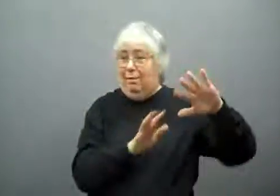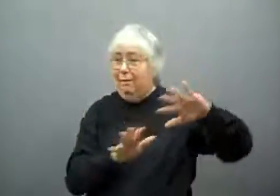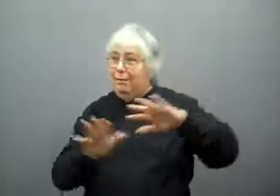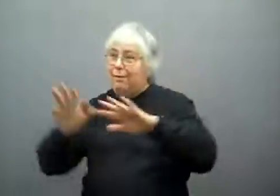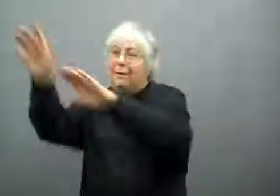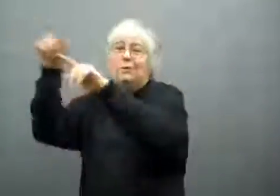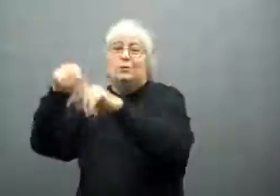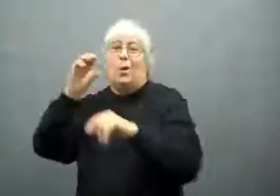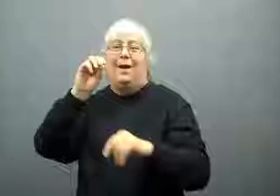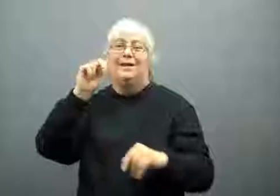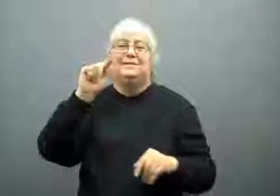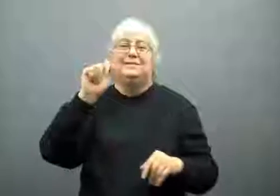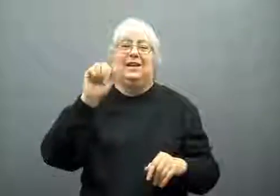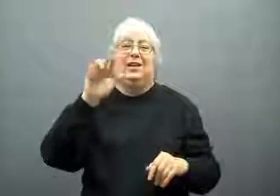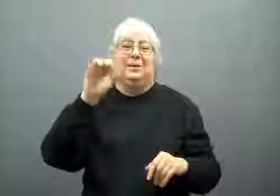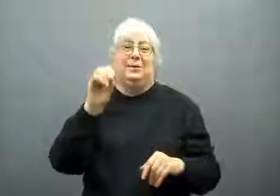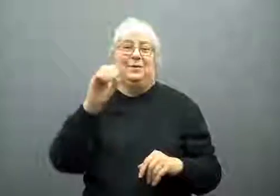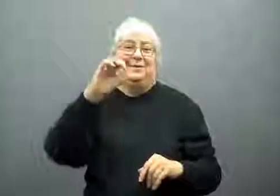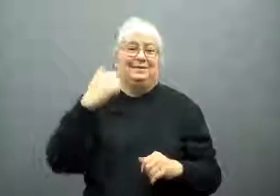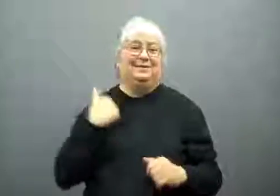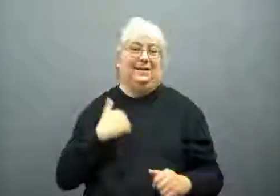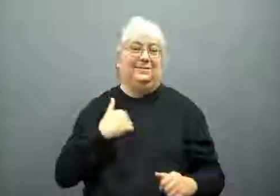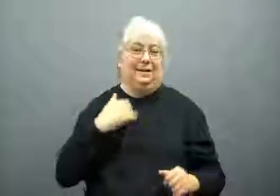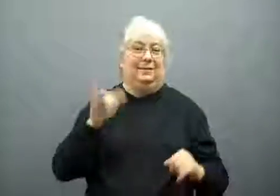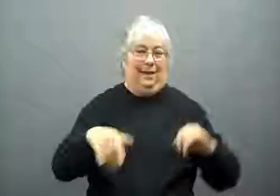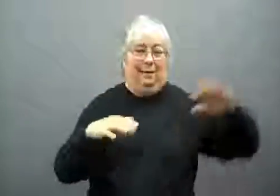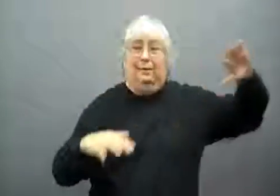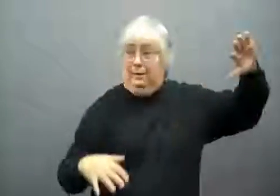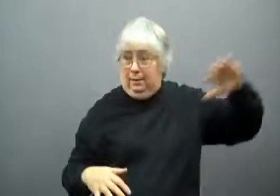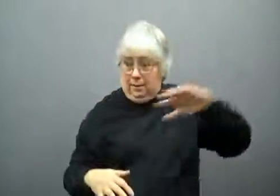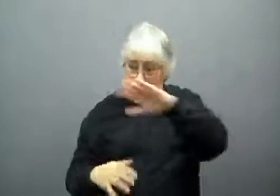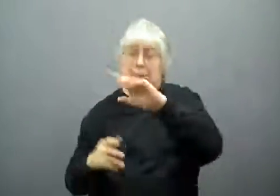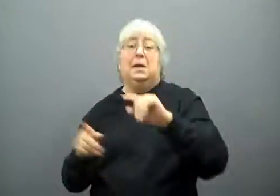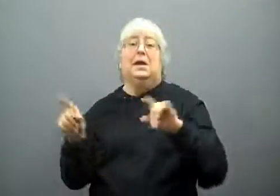It then moved on to Ontario, Canada.